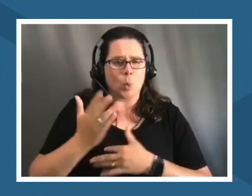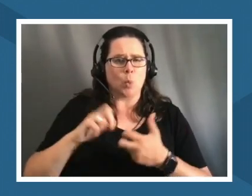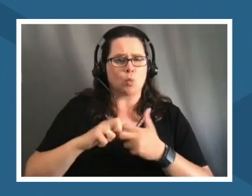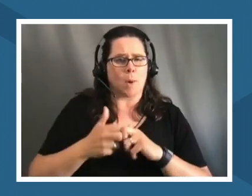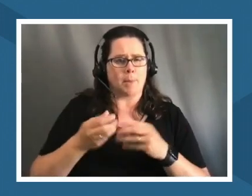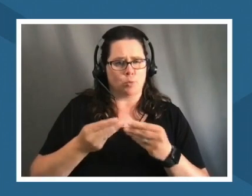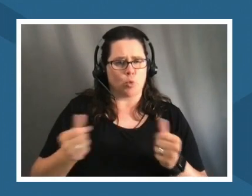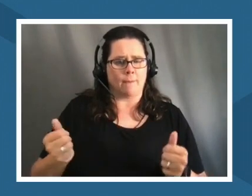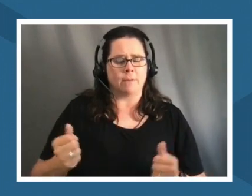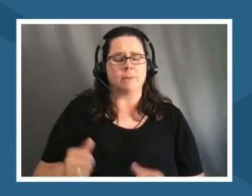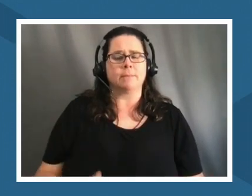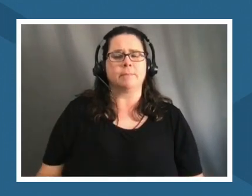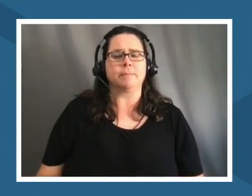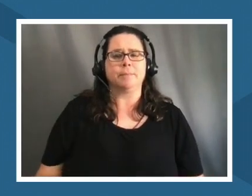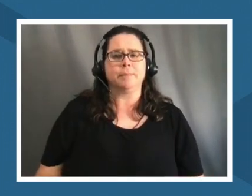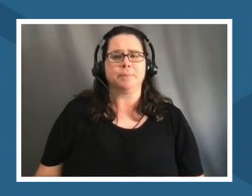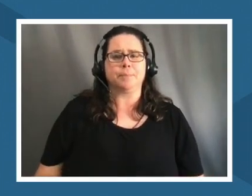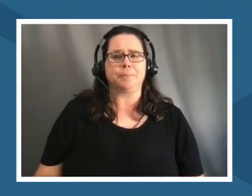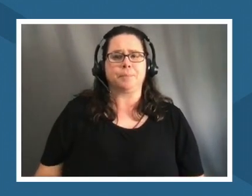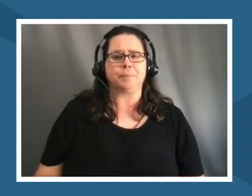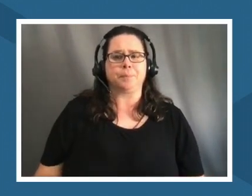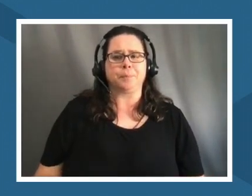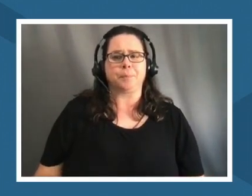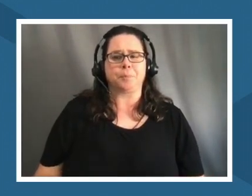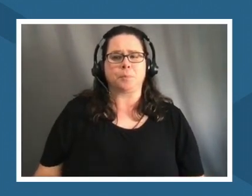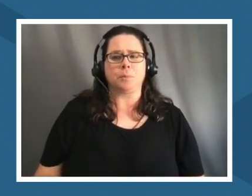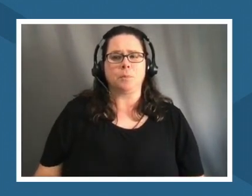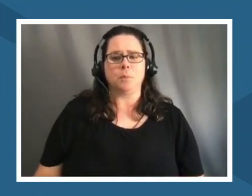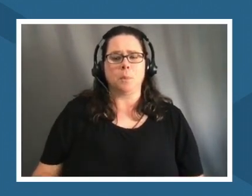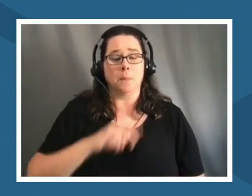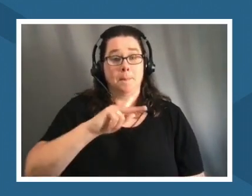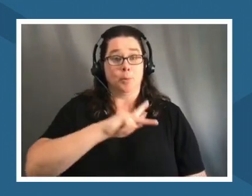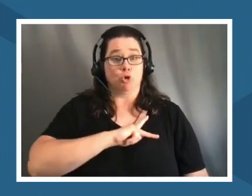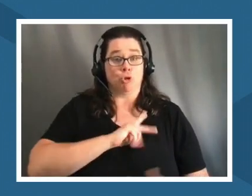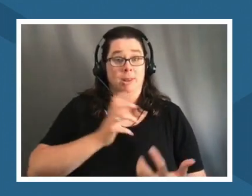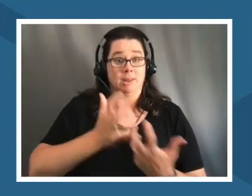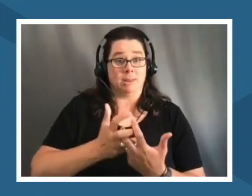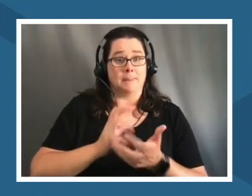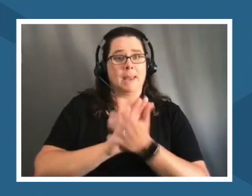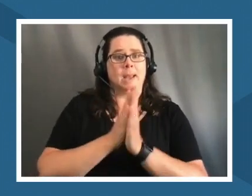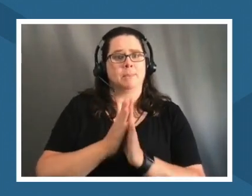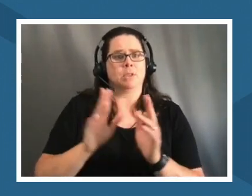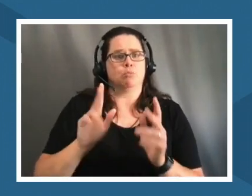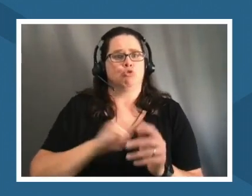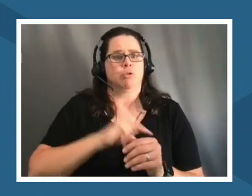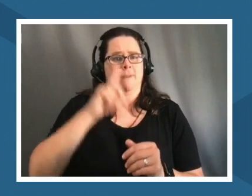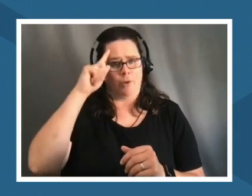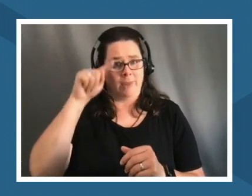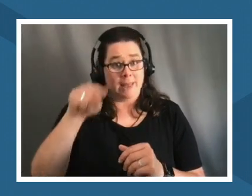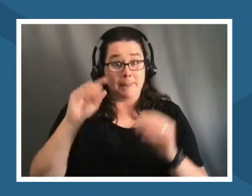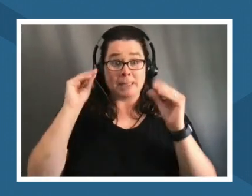and that personalization becomes personal for them but a teacher did not do that for